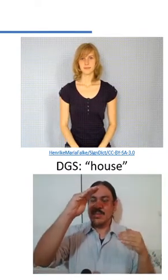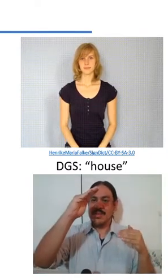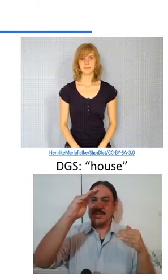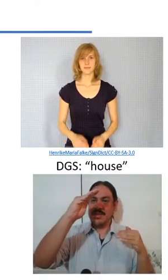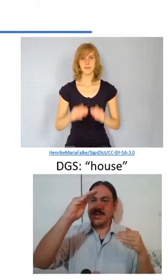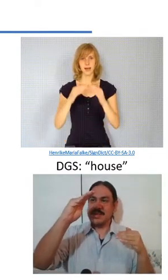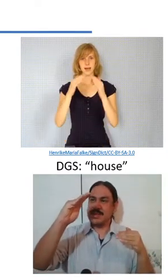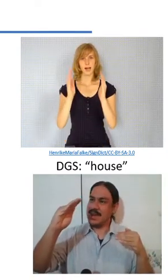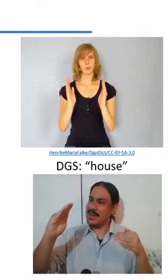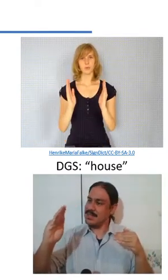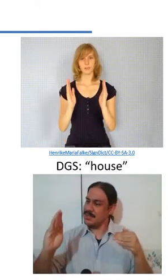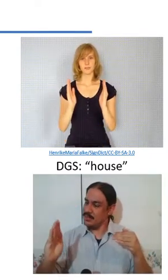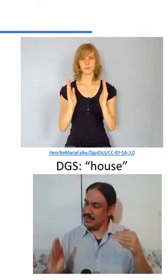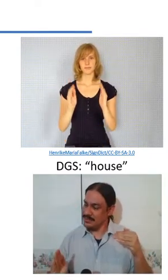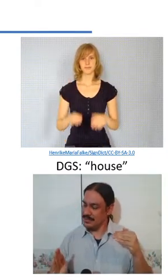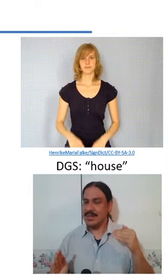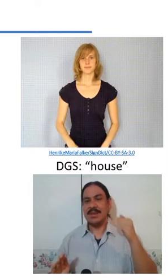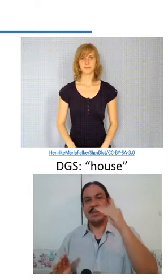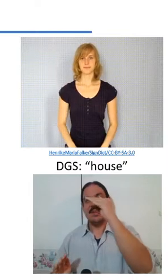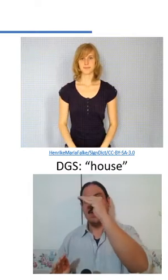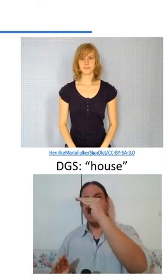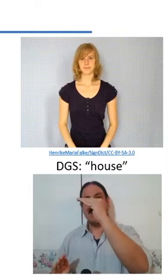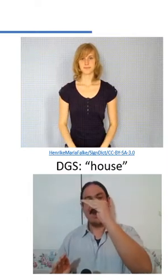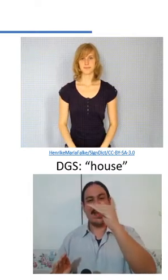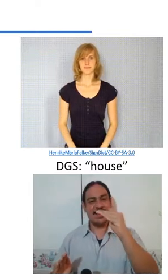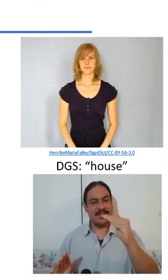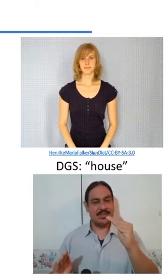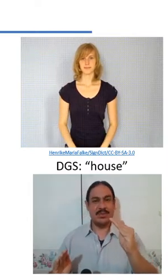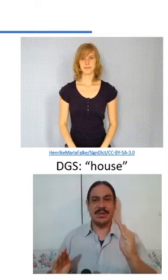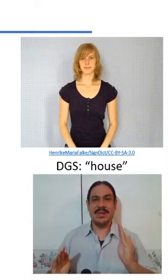there we go and then they separate